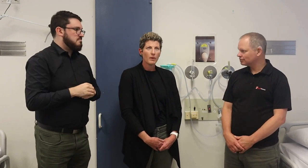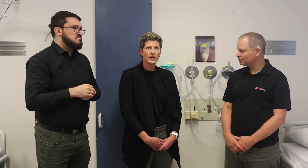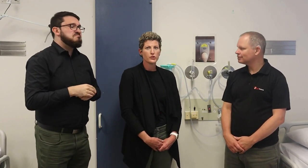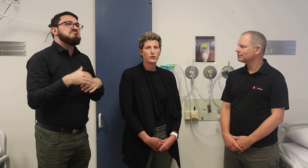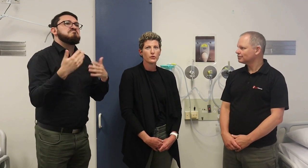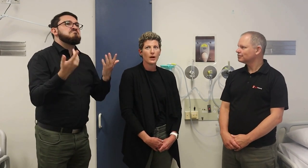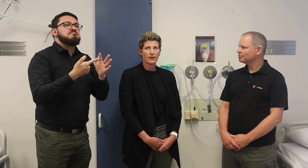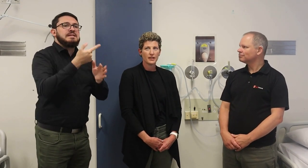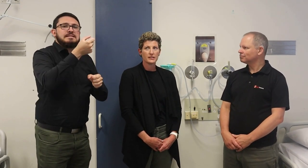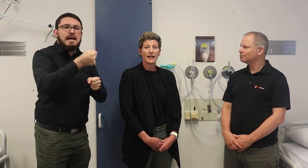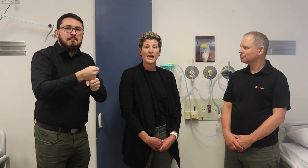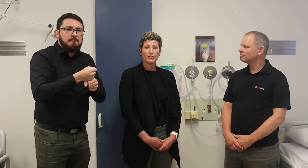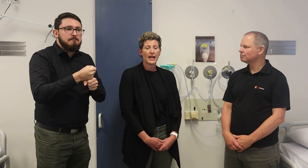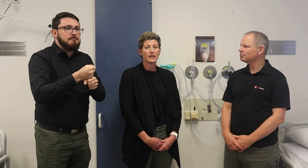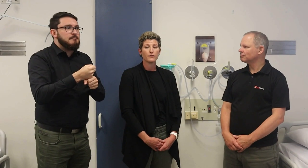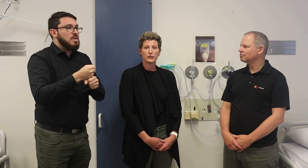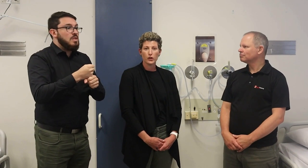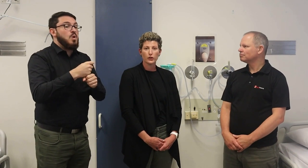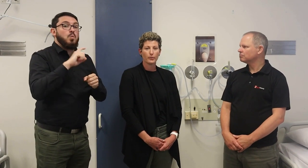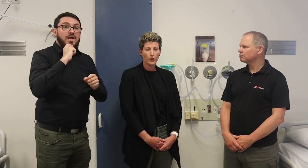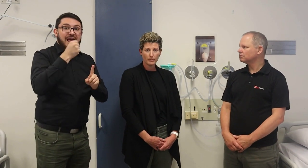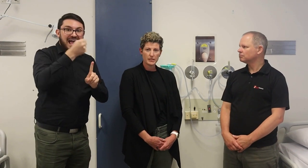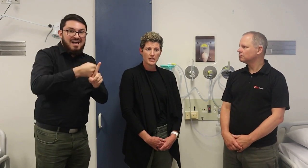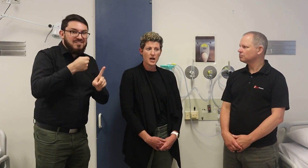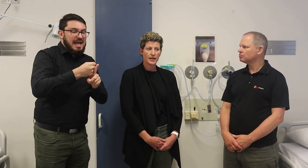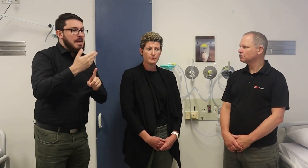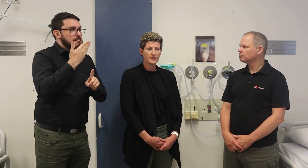are things like advocating for longer appointment times,